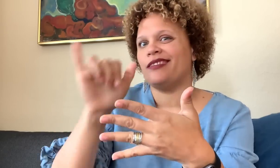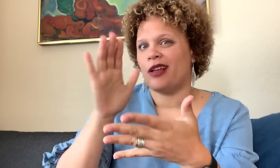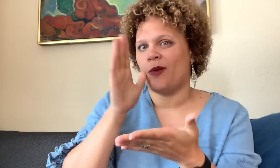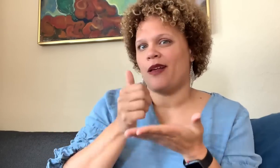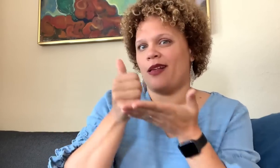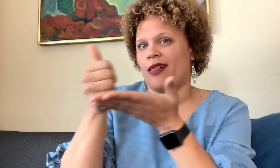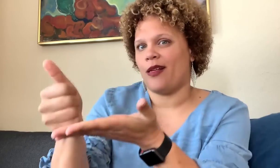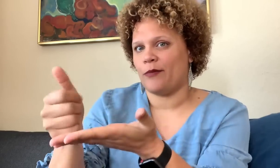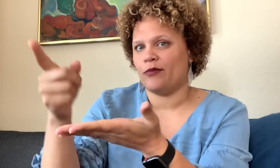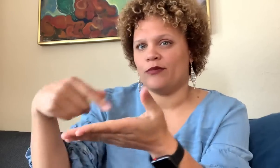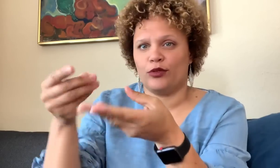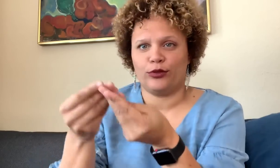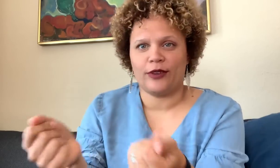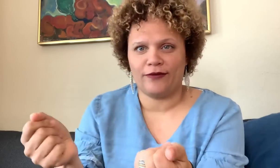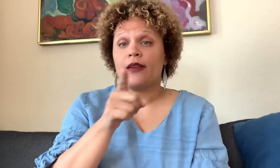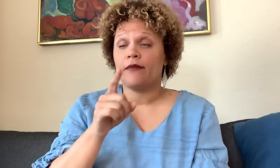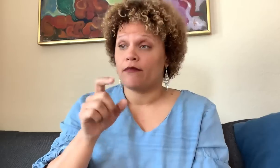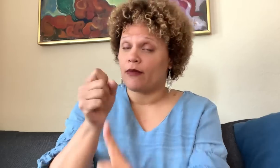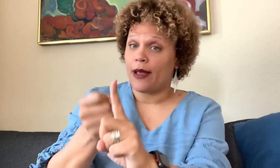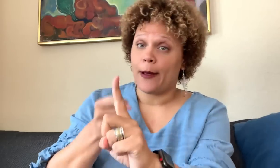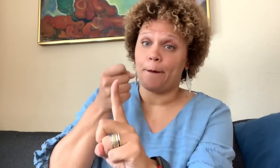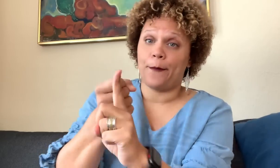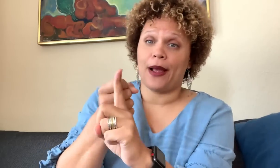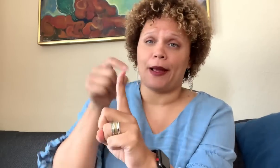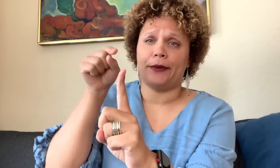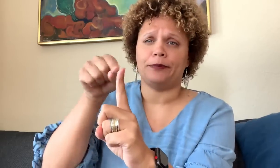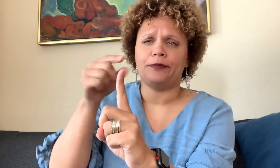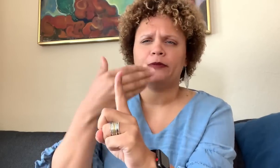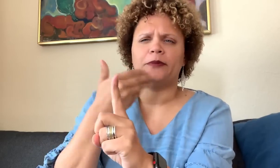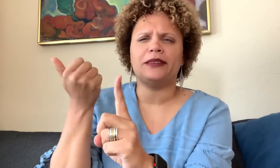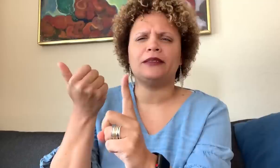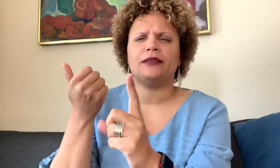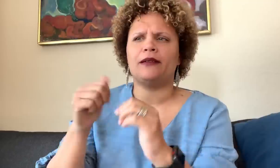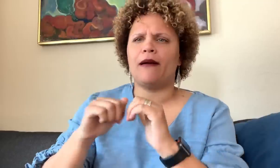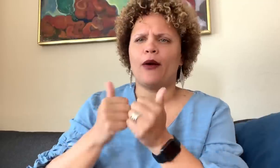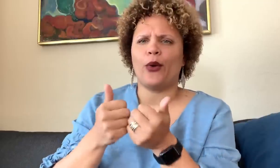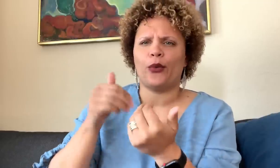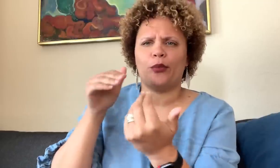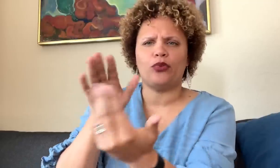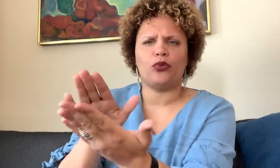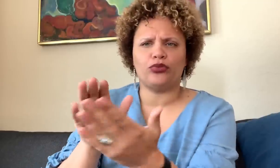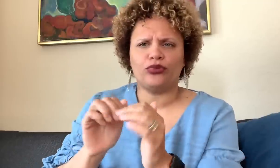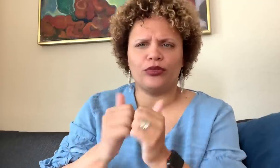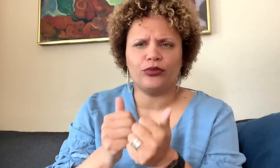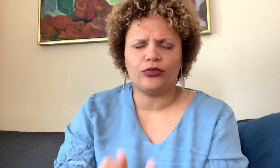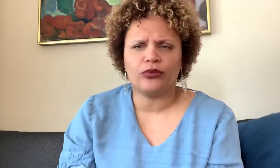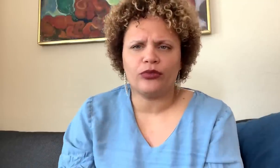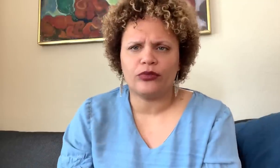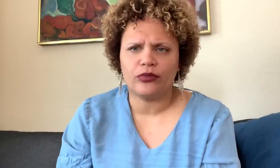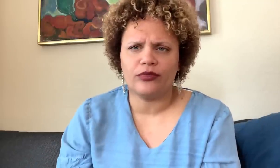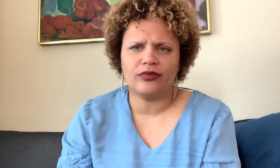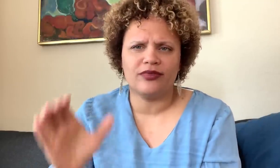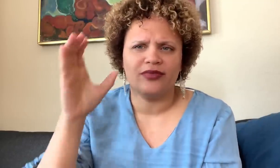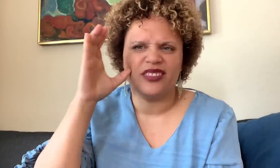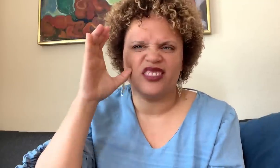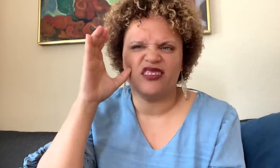The solution based on their preferences. What is the best way to go about addressing the impact that you’ve caused?